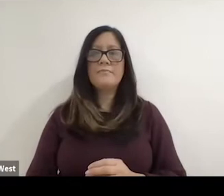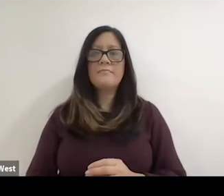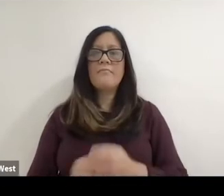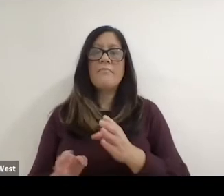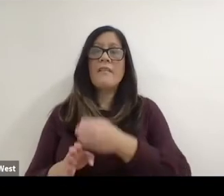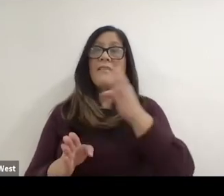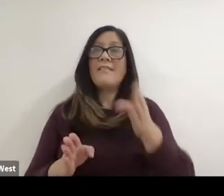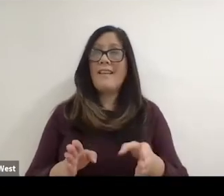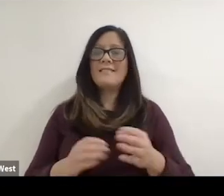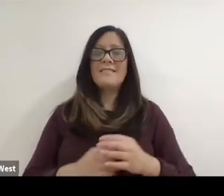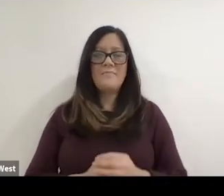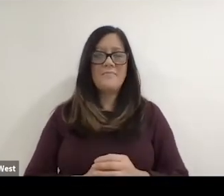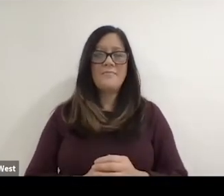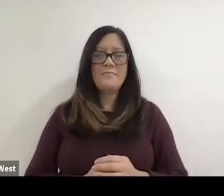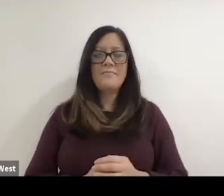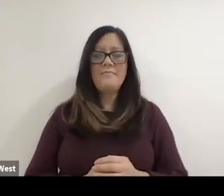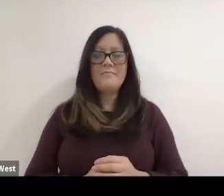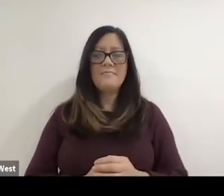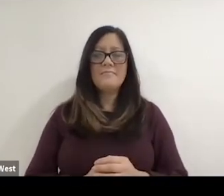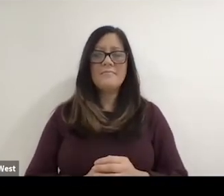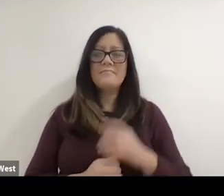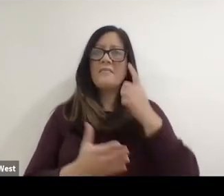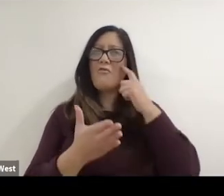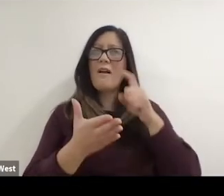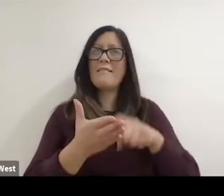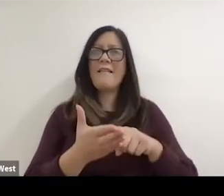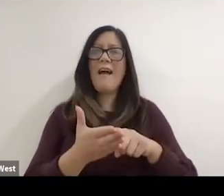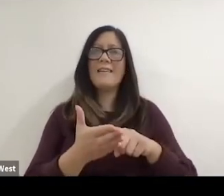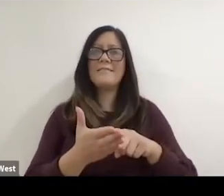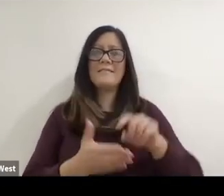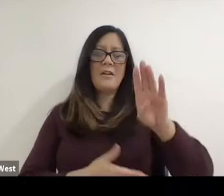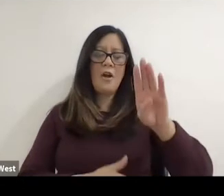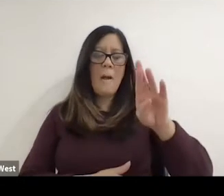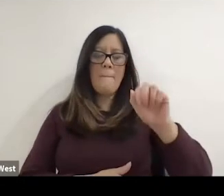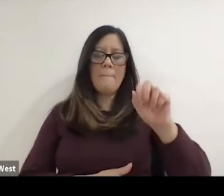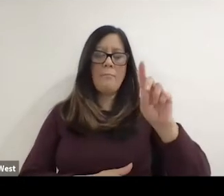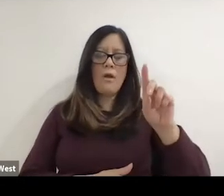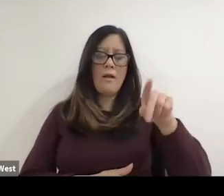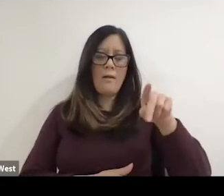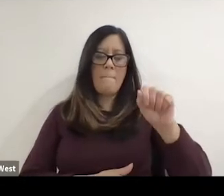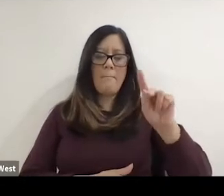And on the panel today let me recognize Brad Parks. Brad is a pioneering founder